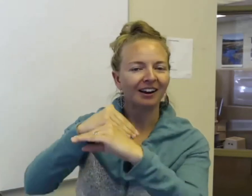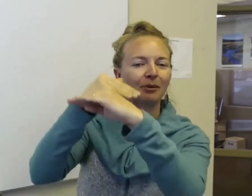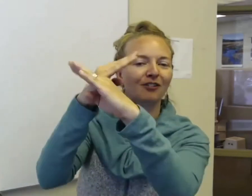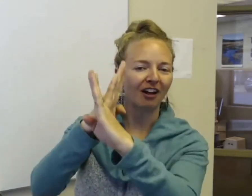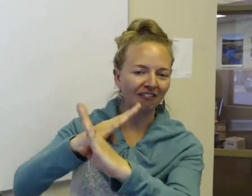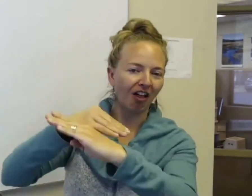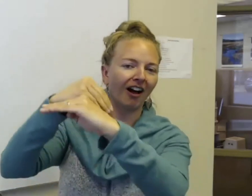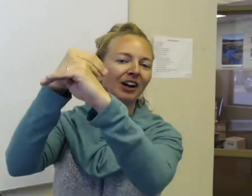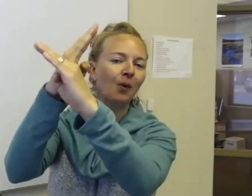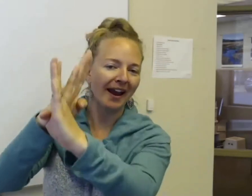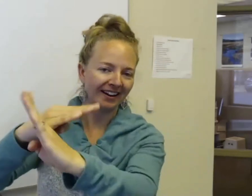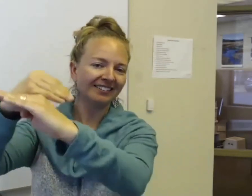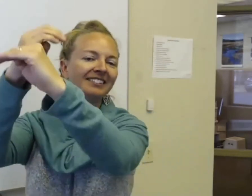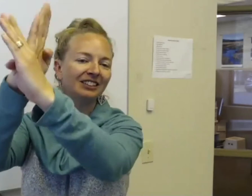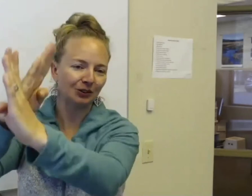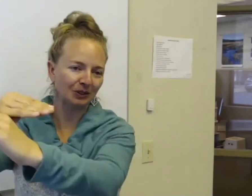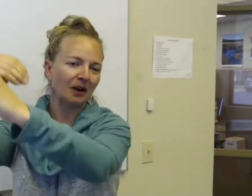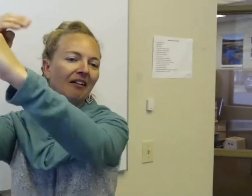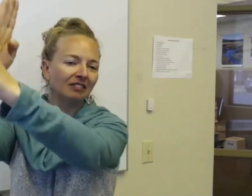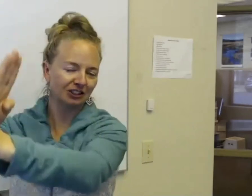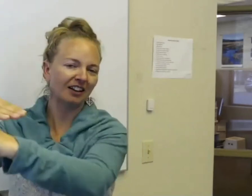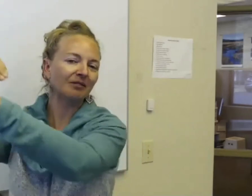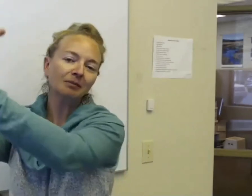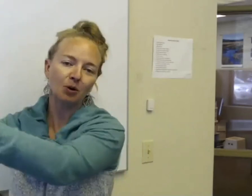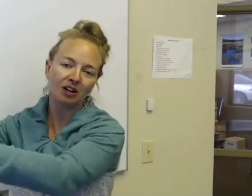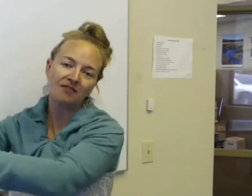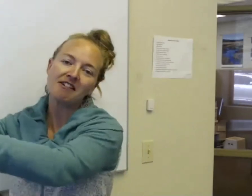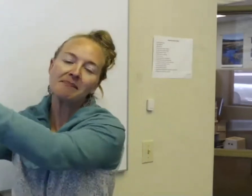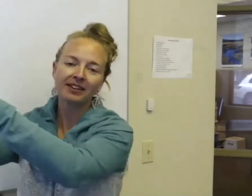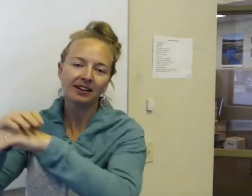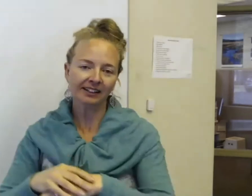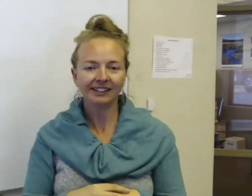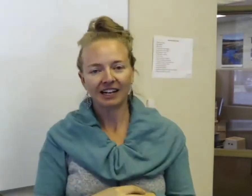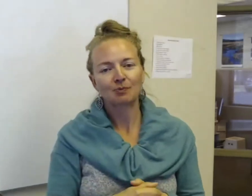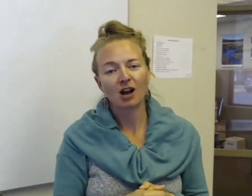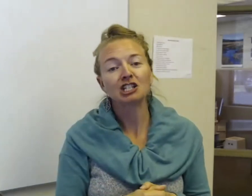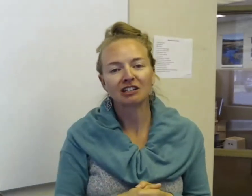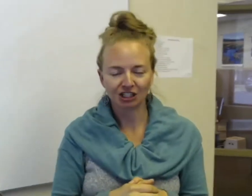of, the butterfly flying away. He was well, just kind of, more of an expression to show